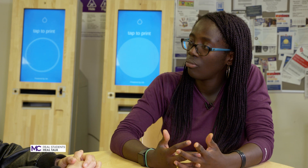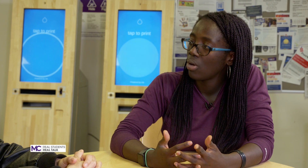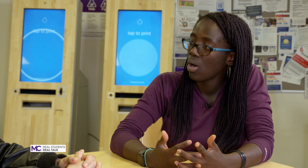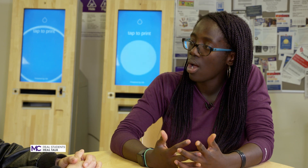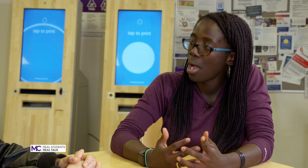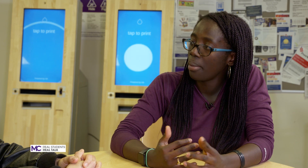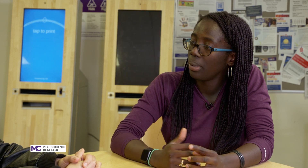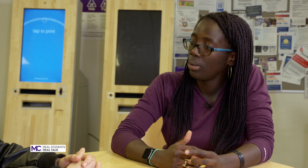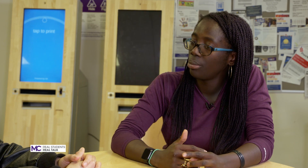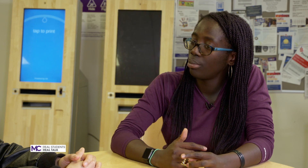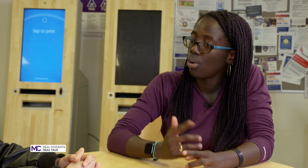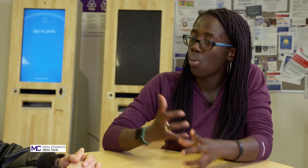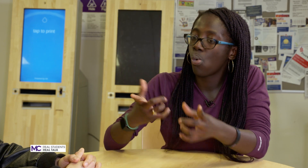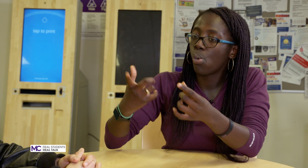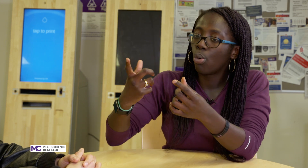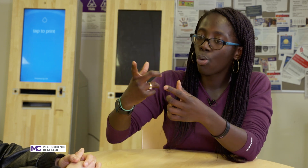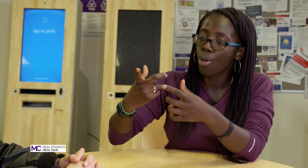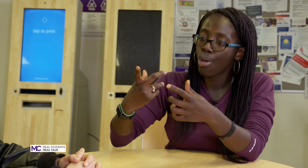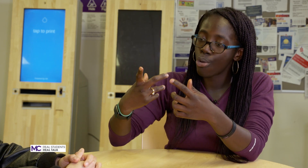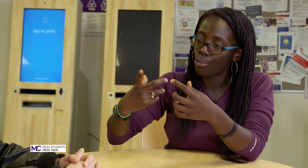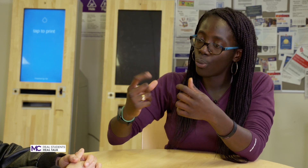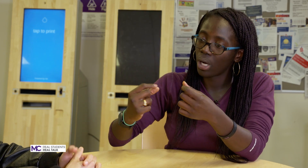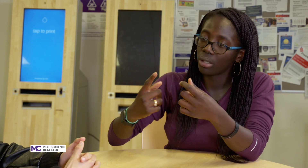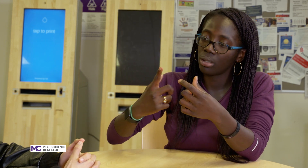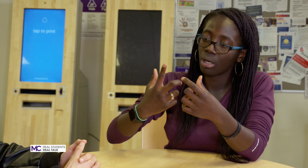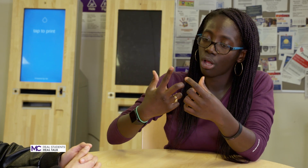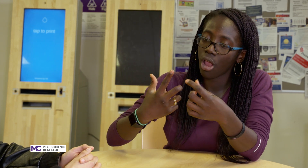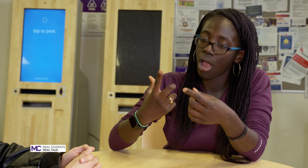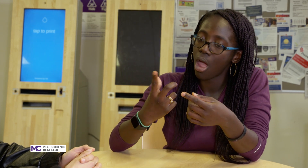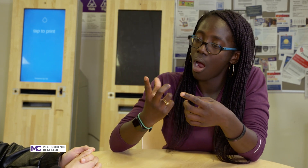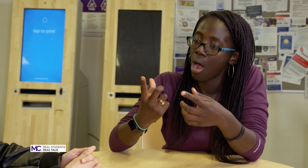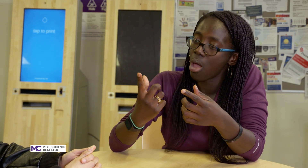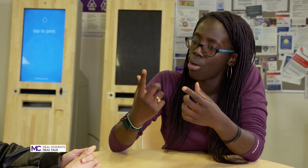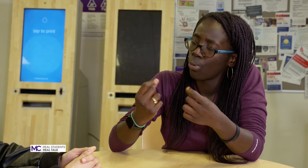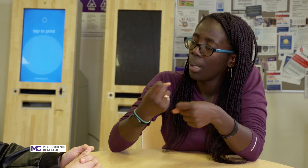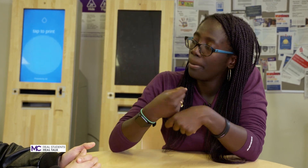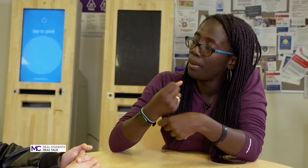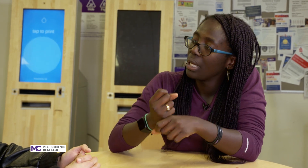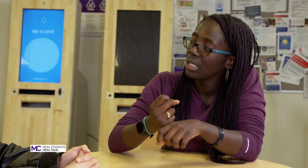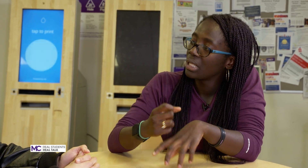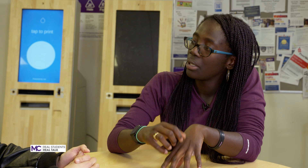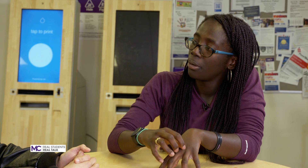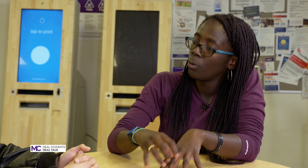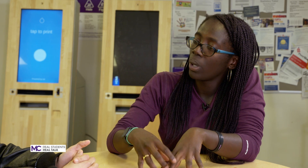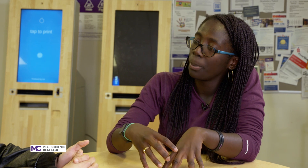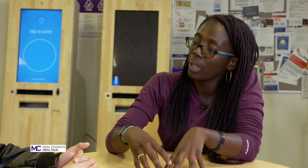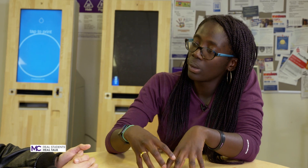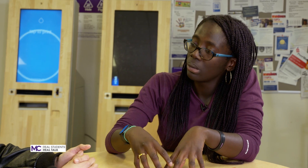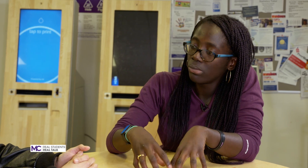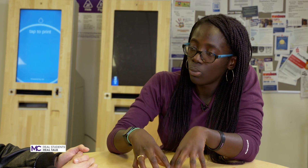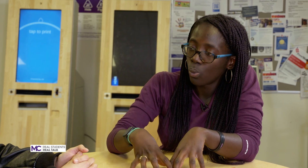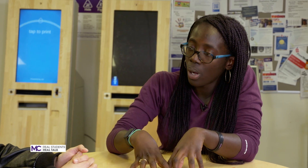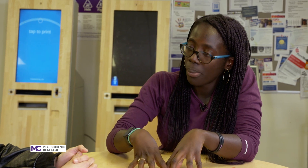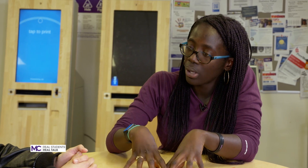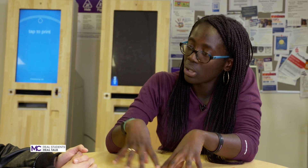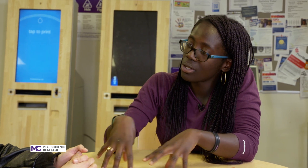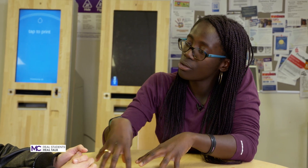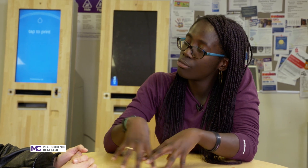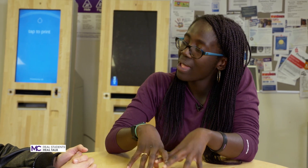I mean what what makes it let me let me sit make